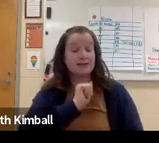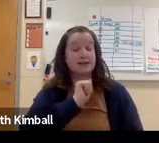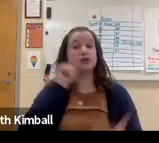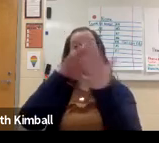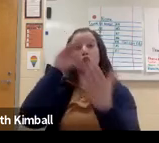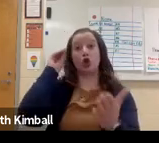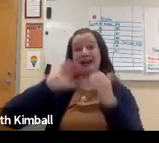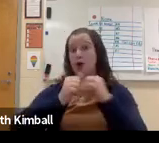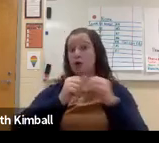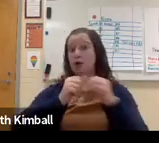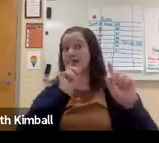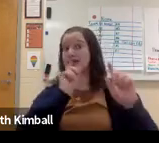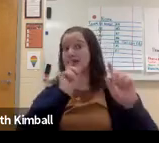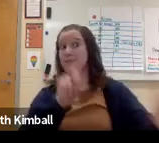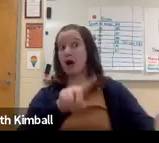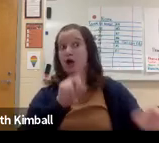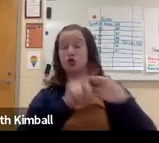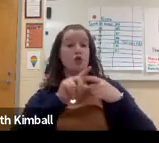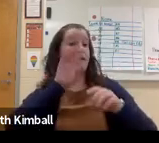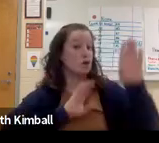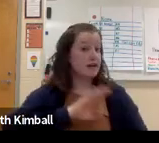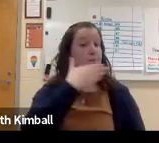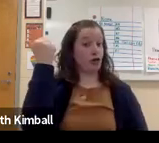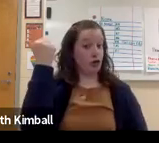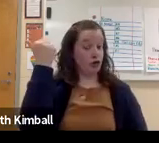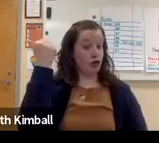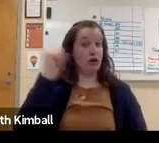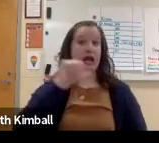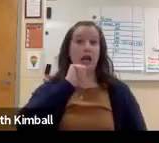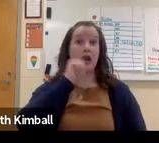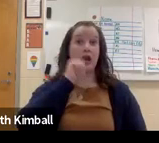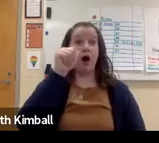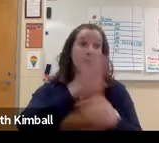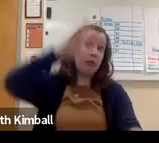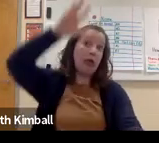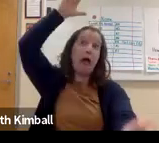to learn patience, to learn how to respond to frustration